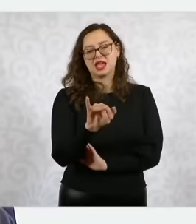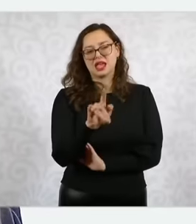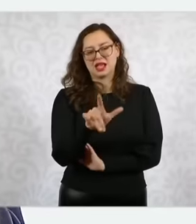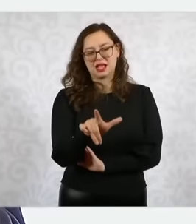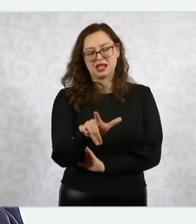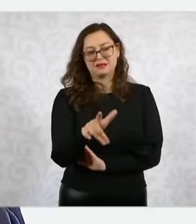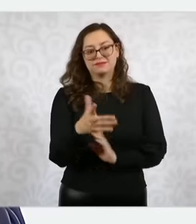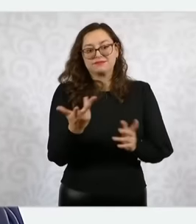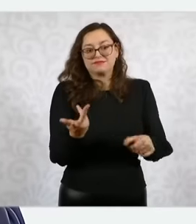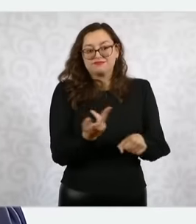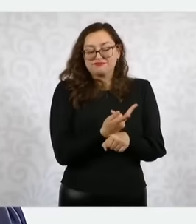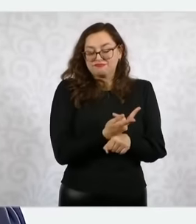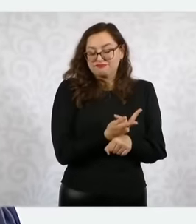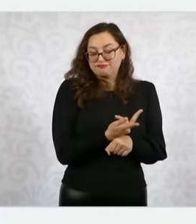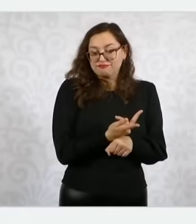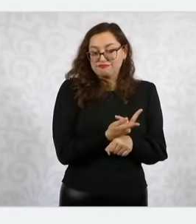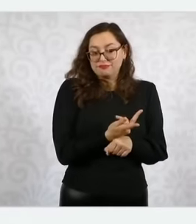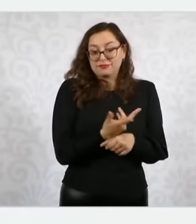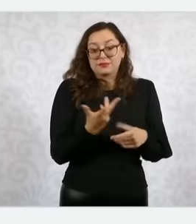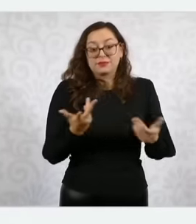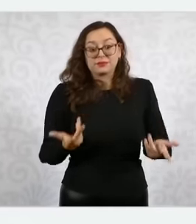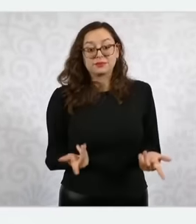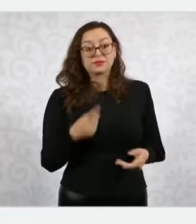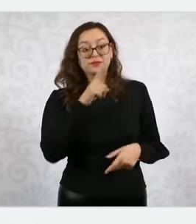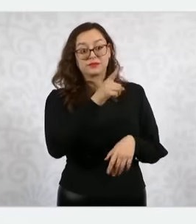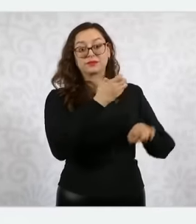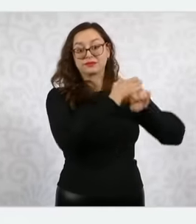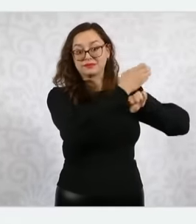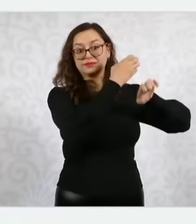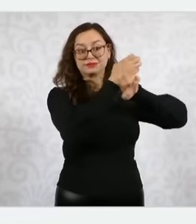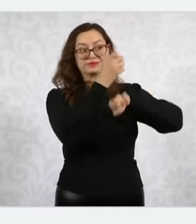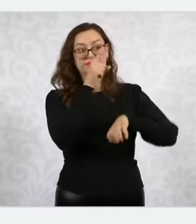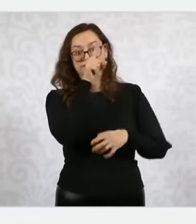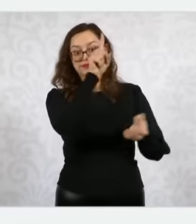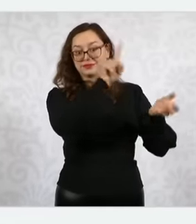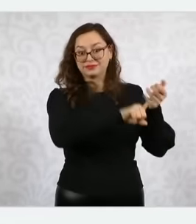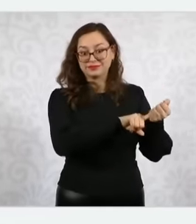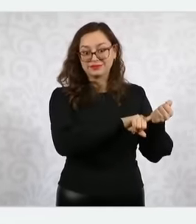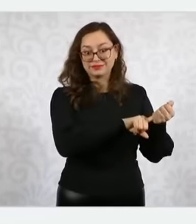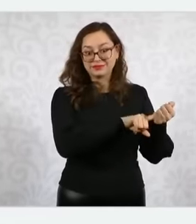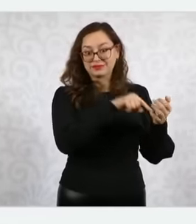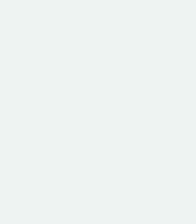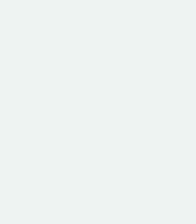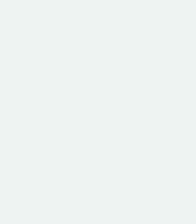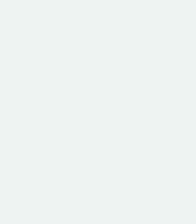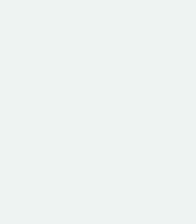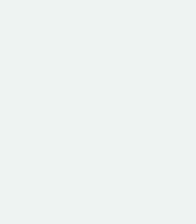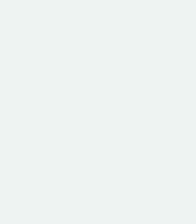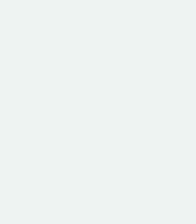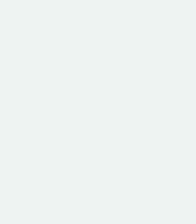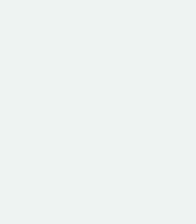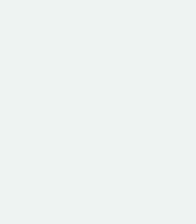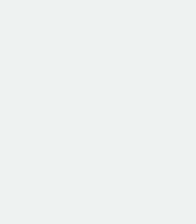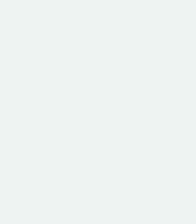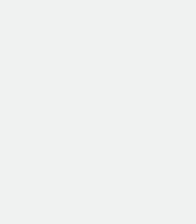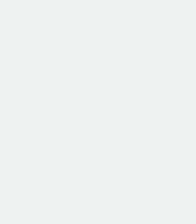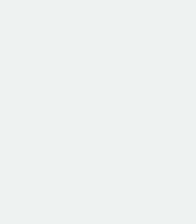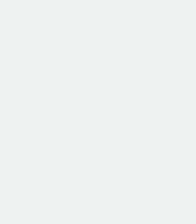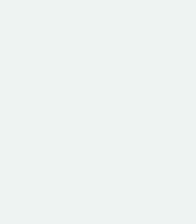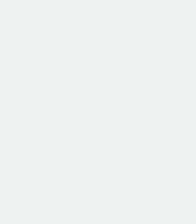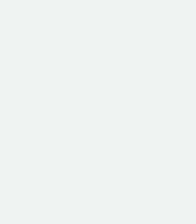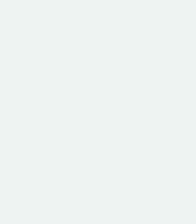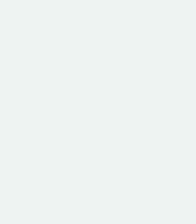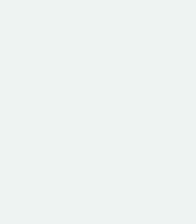civil registries are from the states, it is not a Federal attribution but rather a State